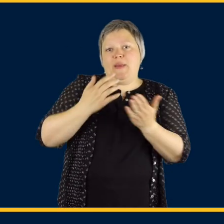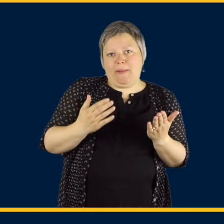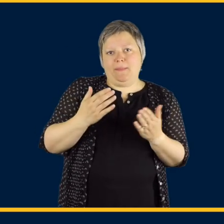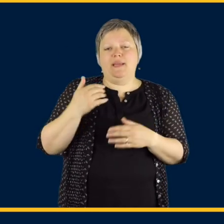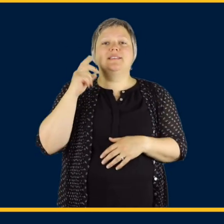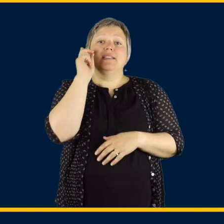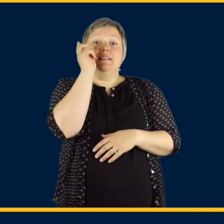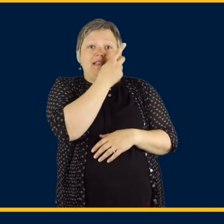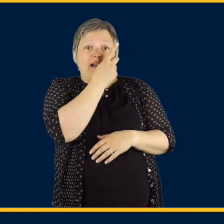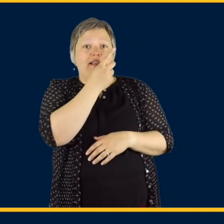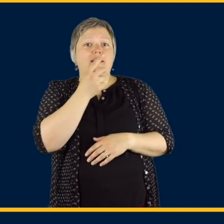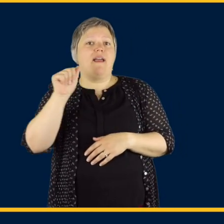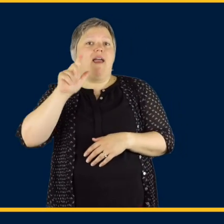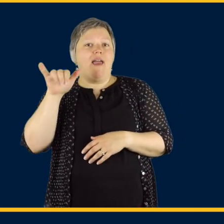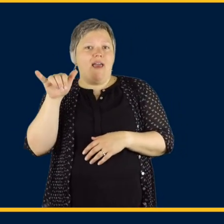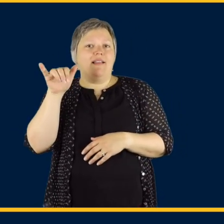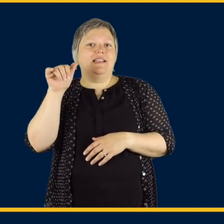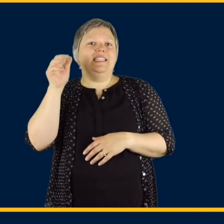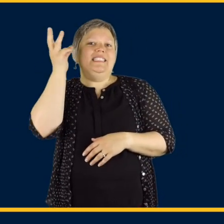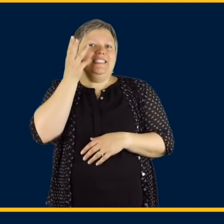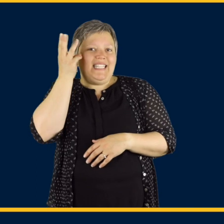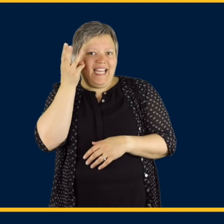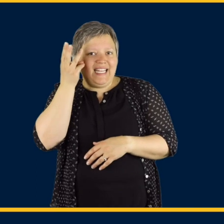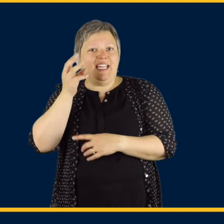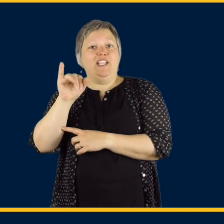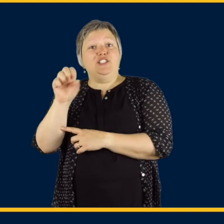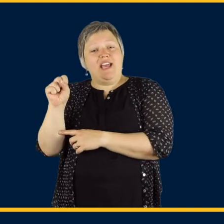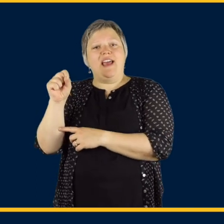Dahlia, Ali, Sandy, Jess Dzurinko and myself, Sabina.